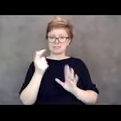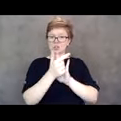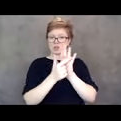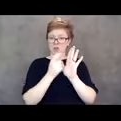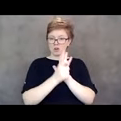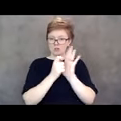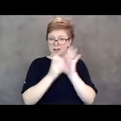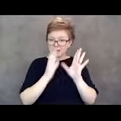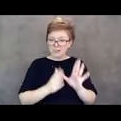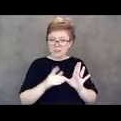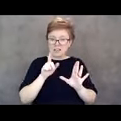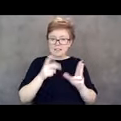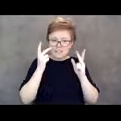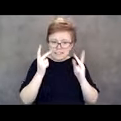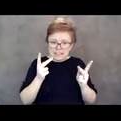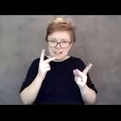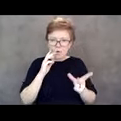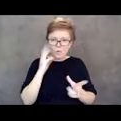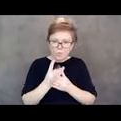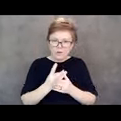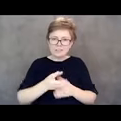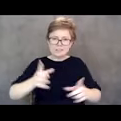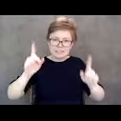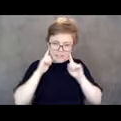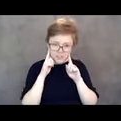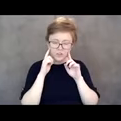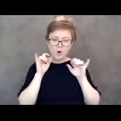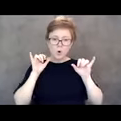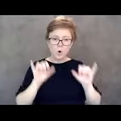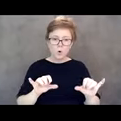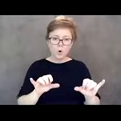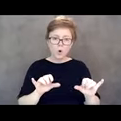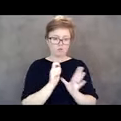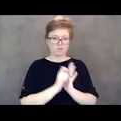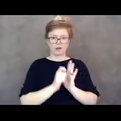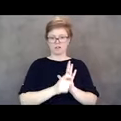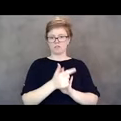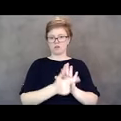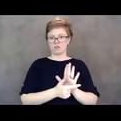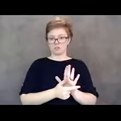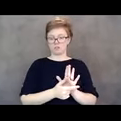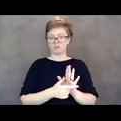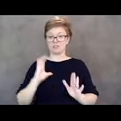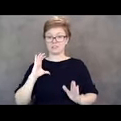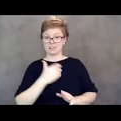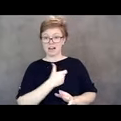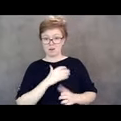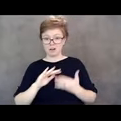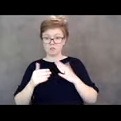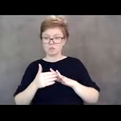and our community rallied very quickly when there was discussion of this legislative concept and this was rapid.